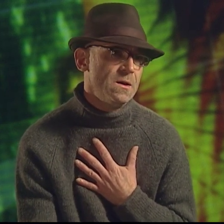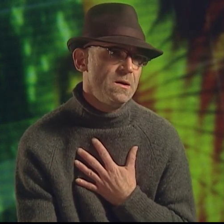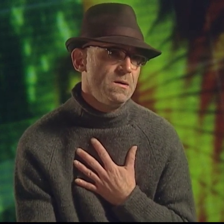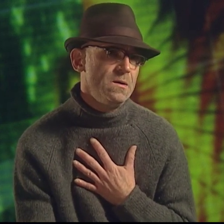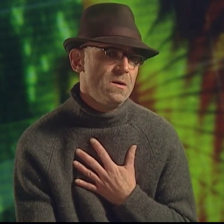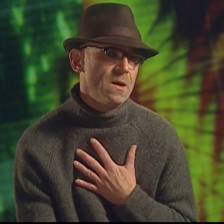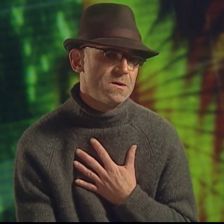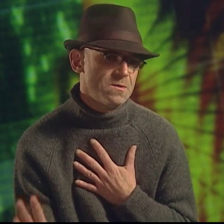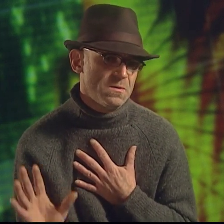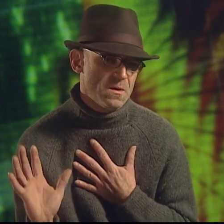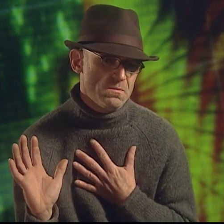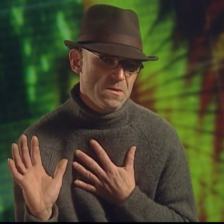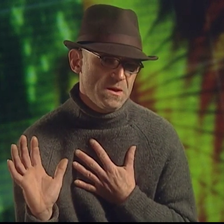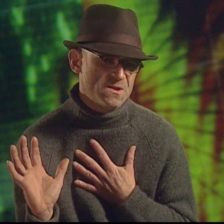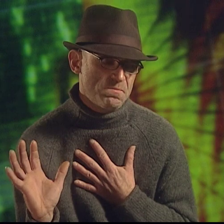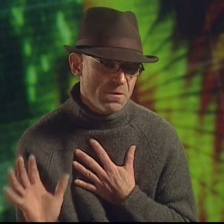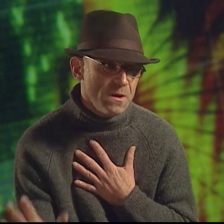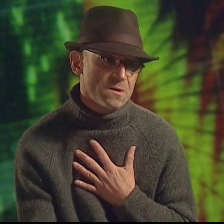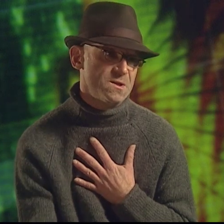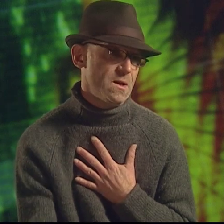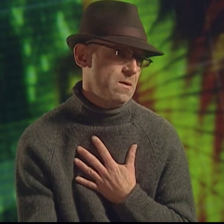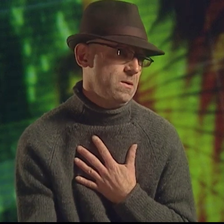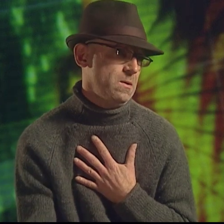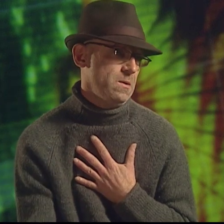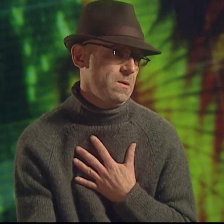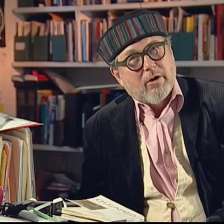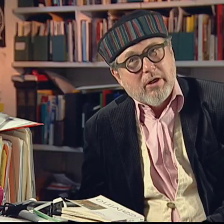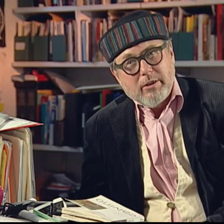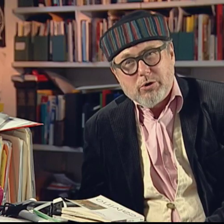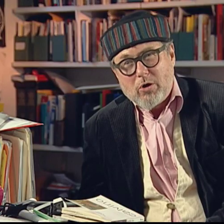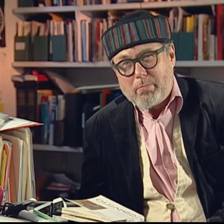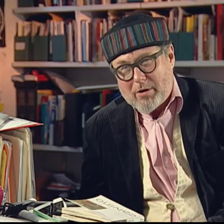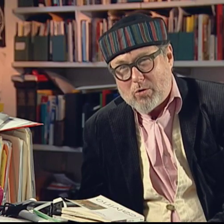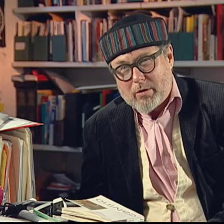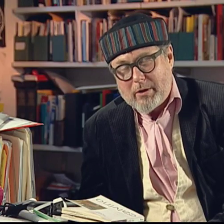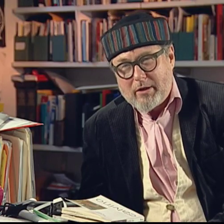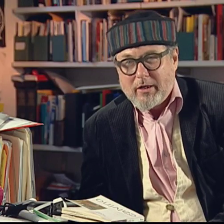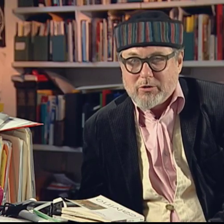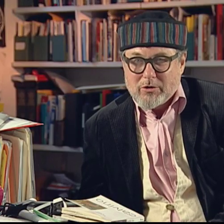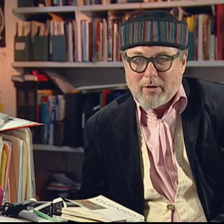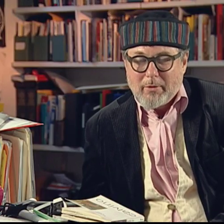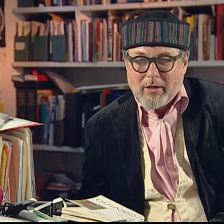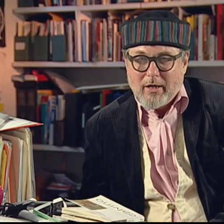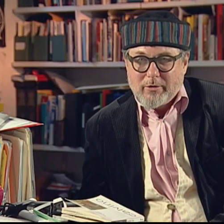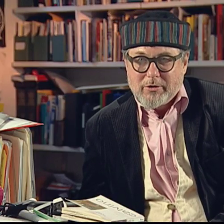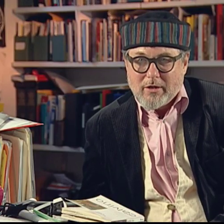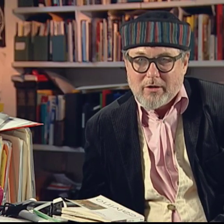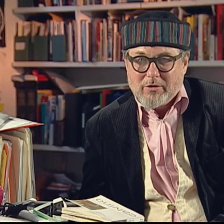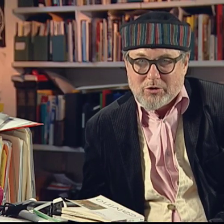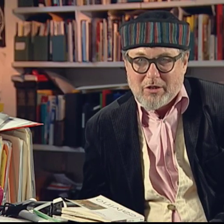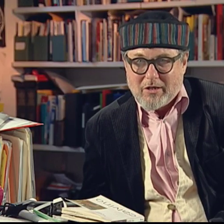and to experience it. There is no poem, unless there's somebody else there to see it.